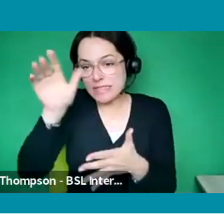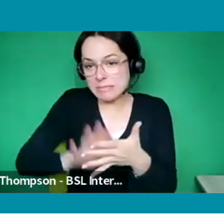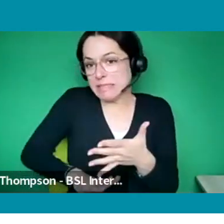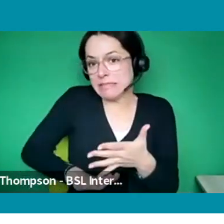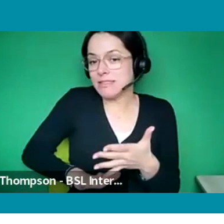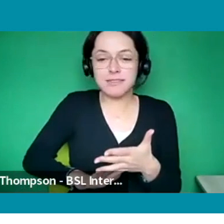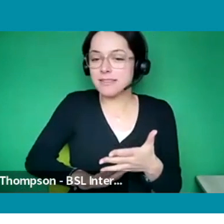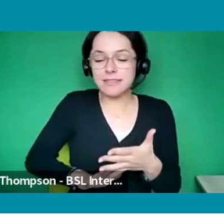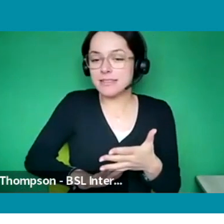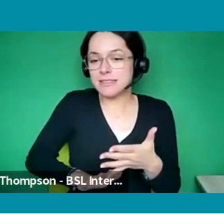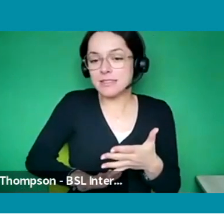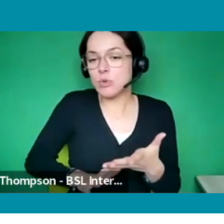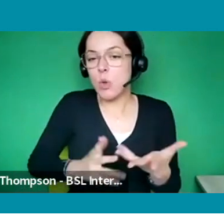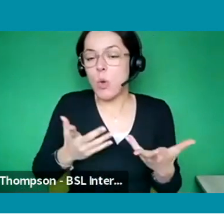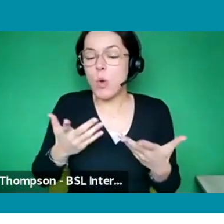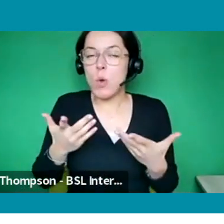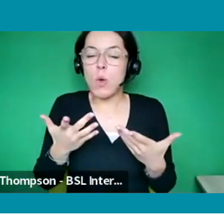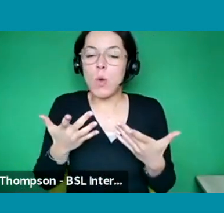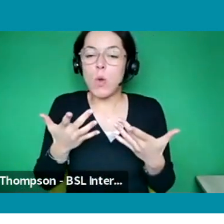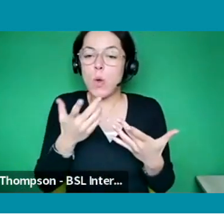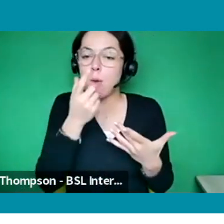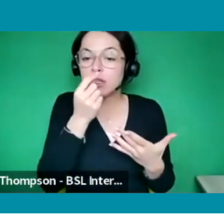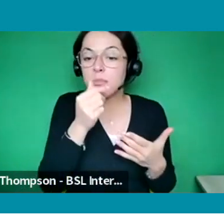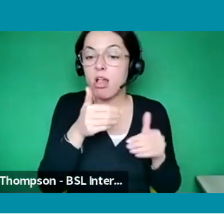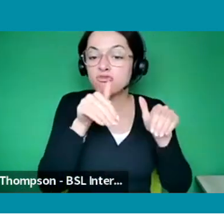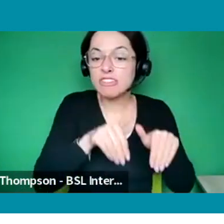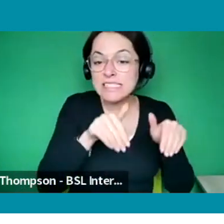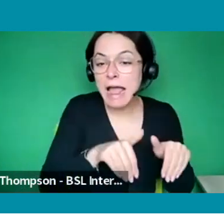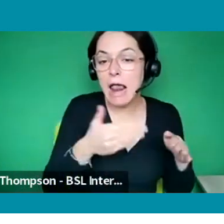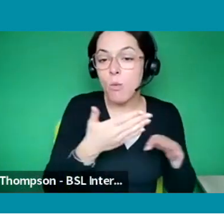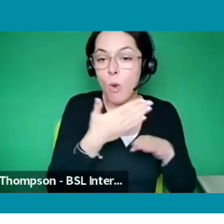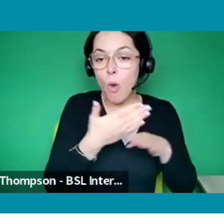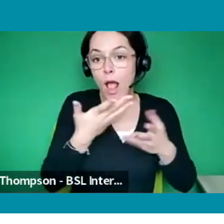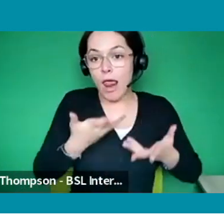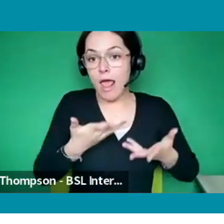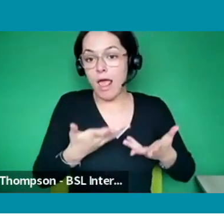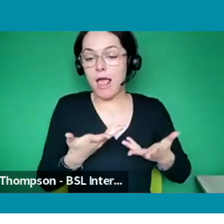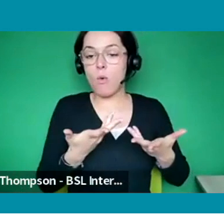It's going to be, you know, might have a retail job or you might have are the transferable